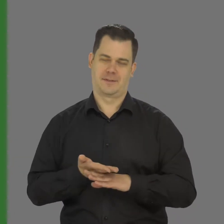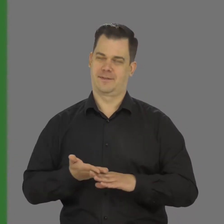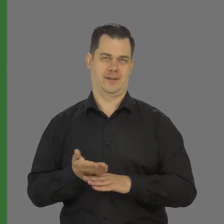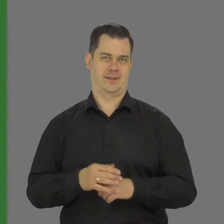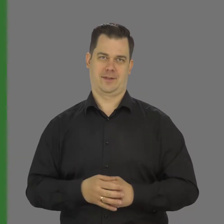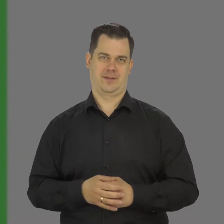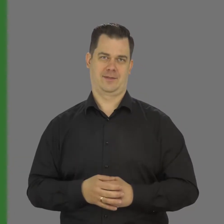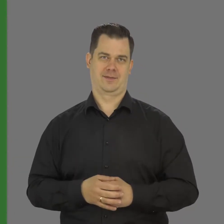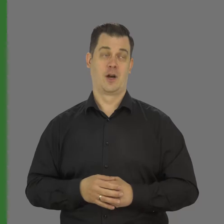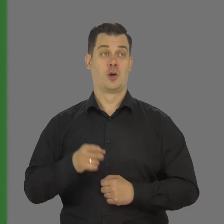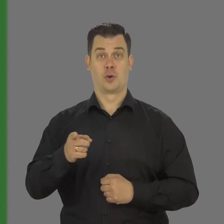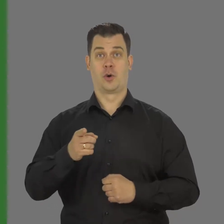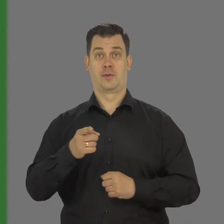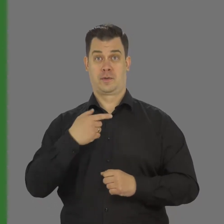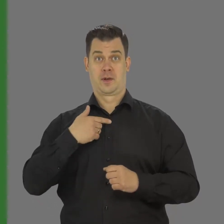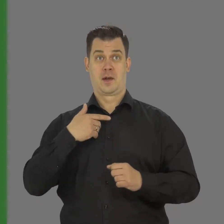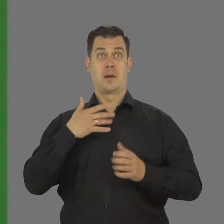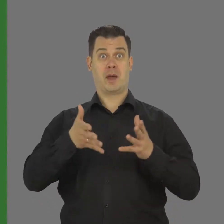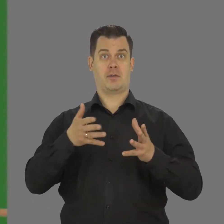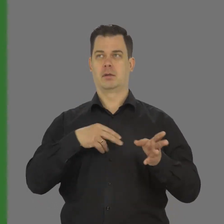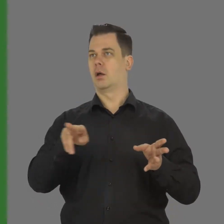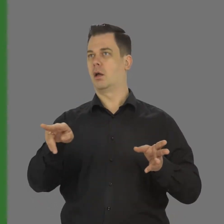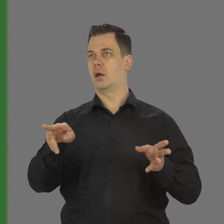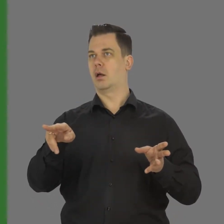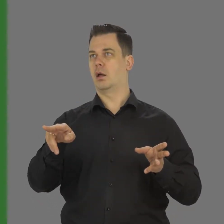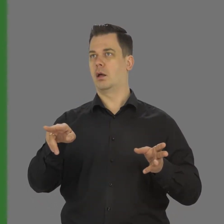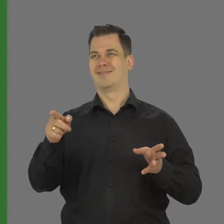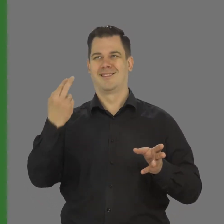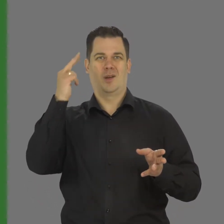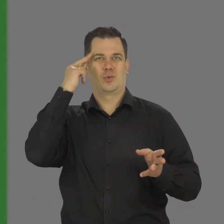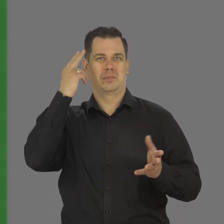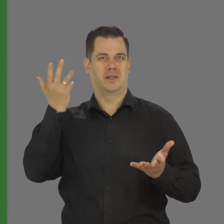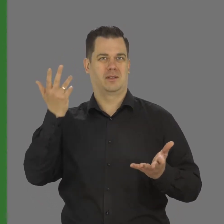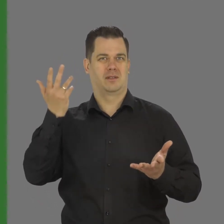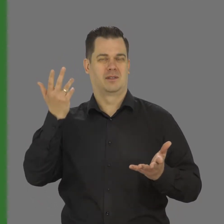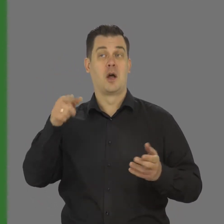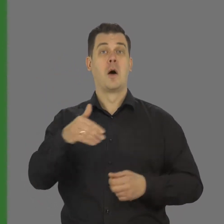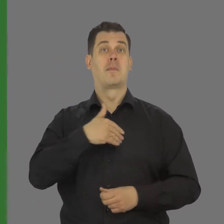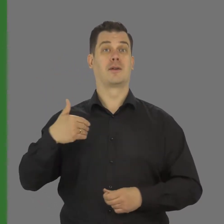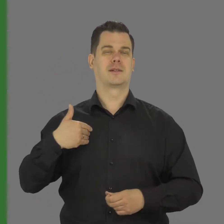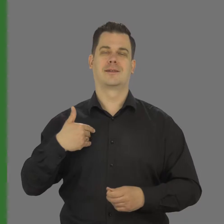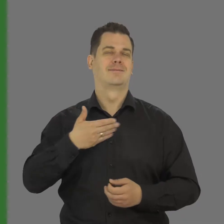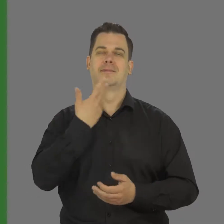You cannot be distracted by the message, you don't understand. Of course, in Poland we aren’t used to